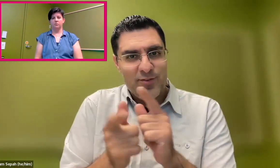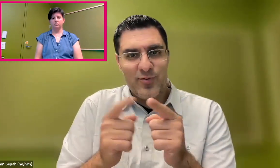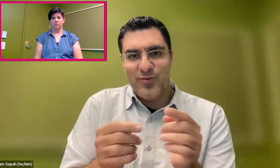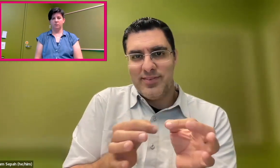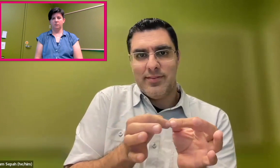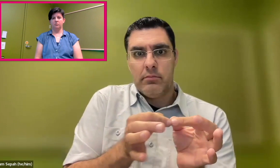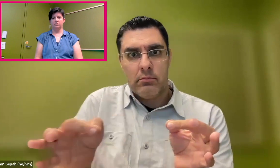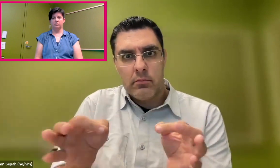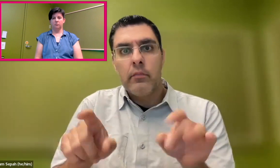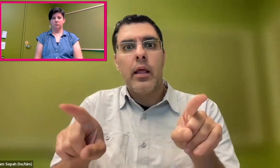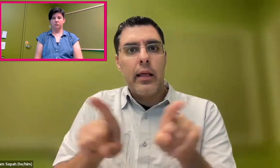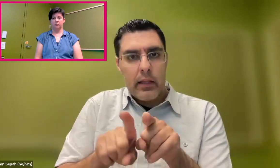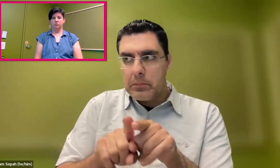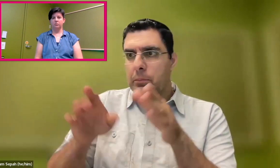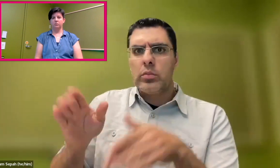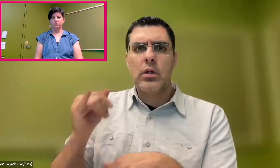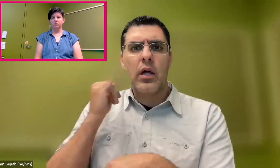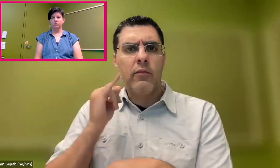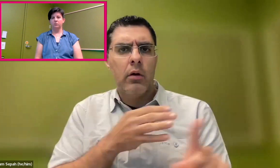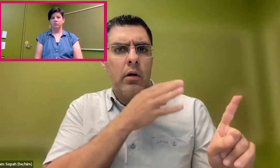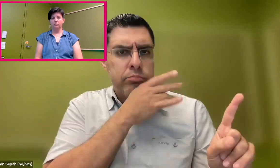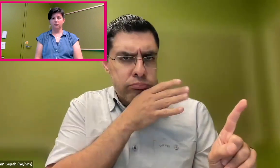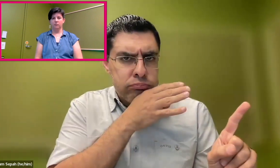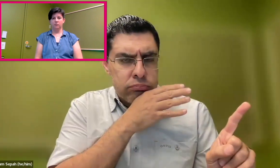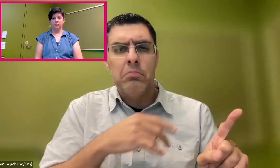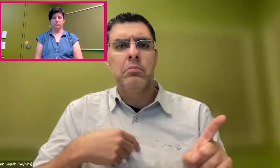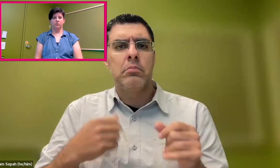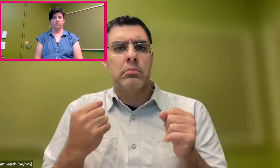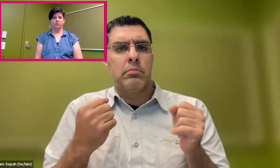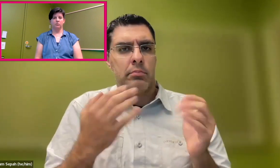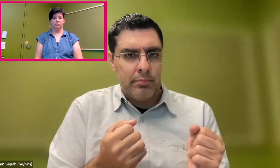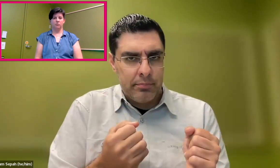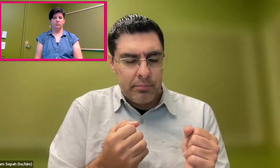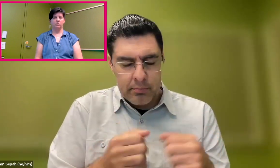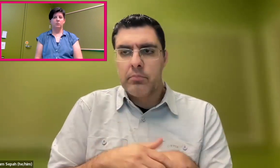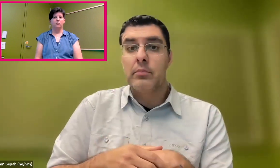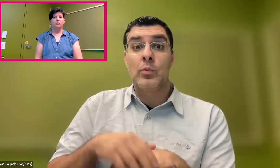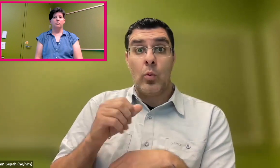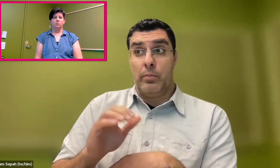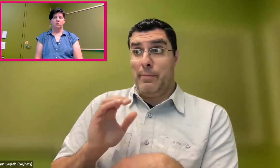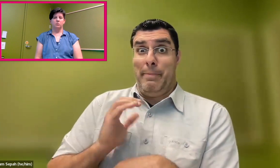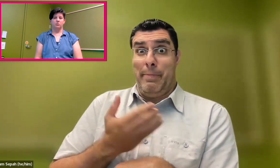of hands and expressions and translate that to language. And it's the same idea as if somebody speaks.